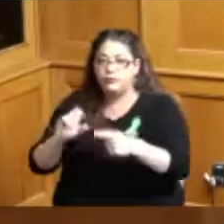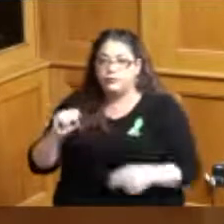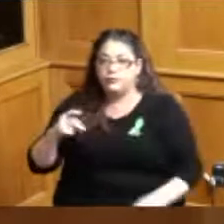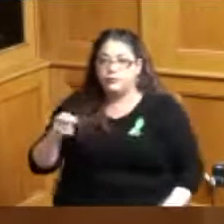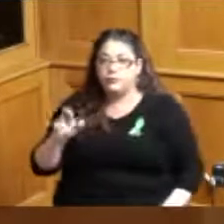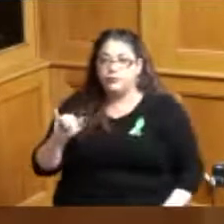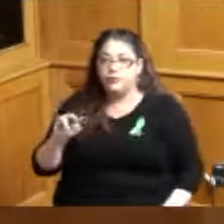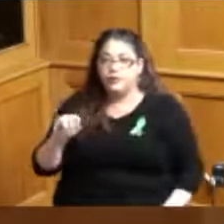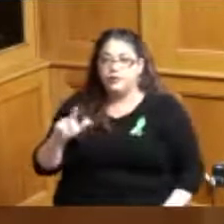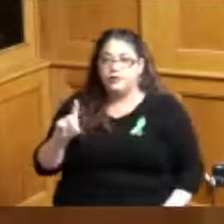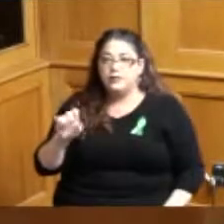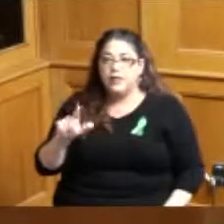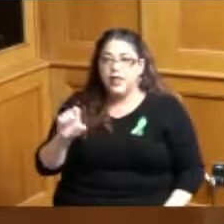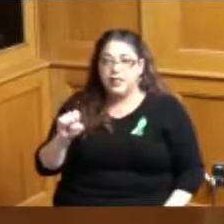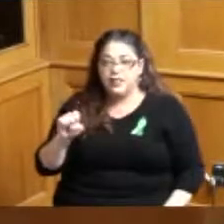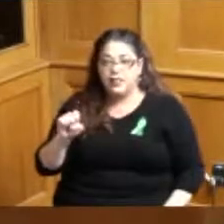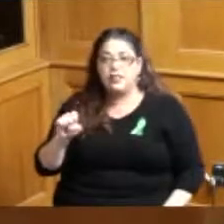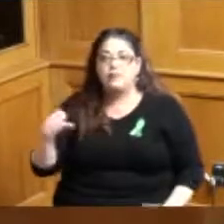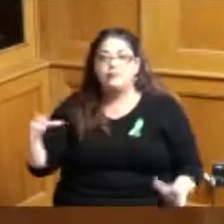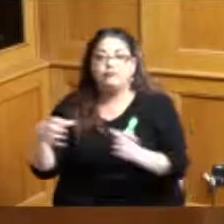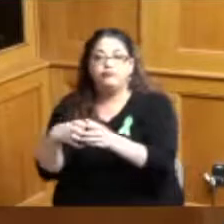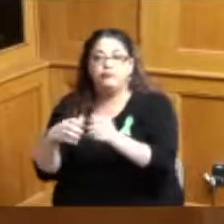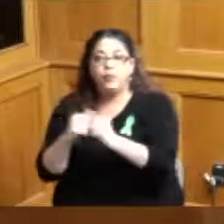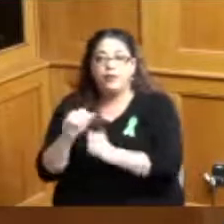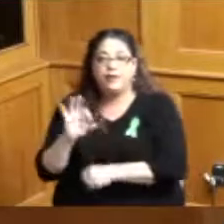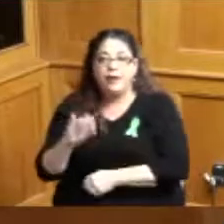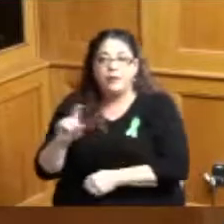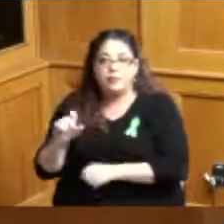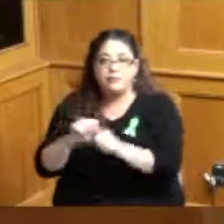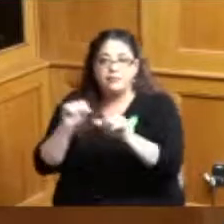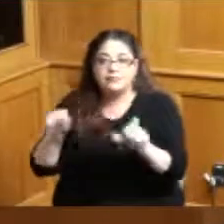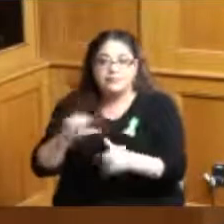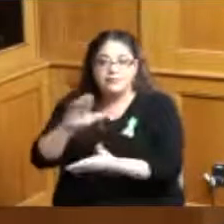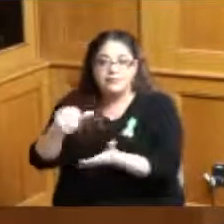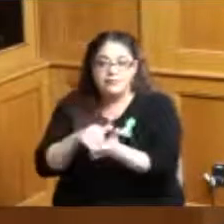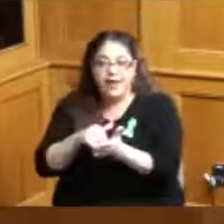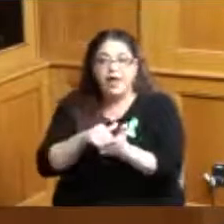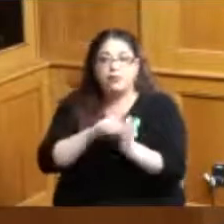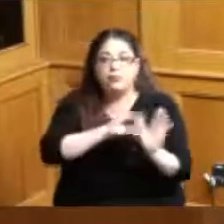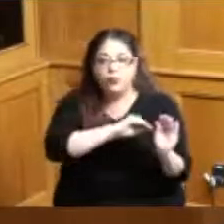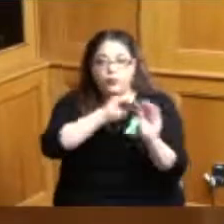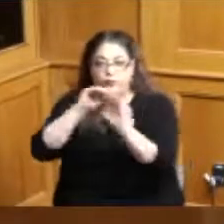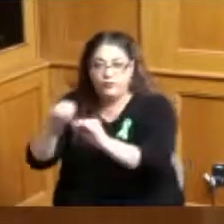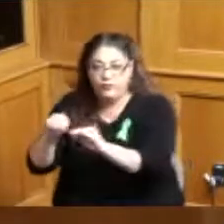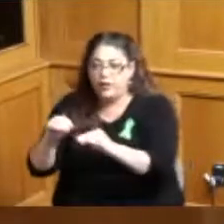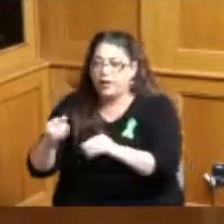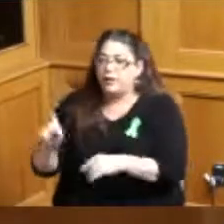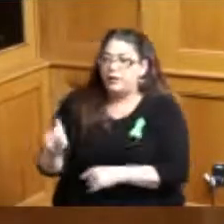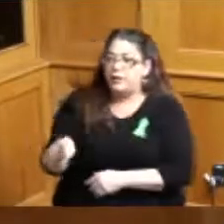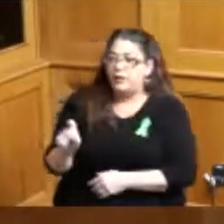will be combining with the 9-1-1 system center I should say and it's very much needed their